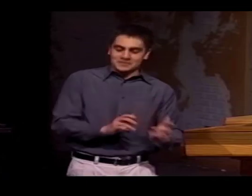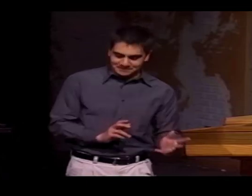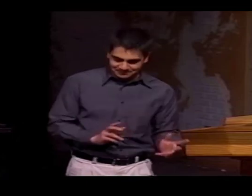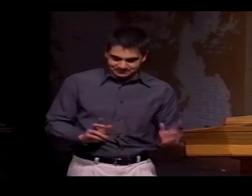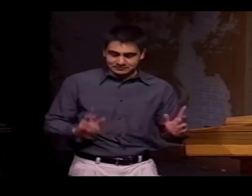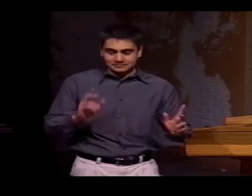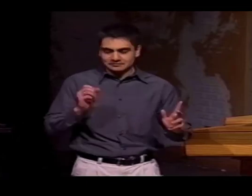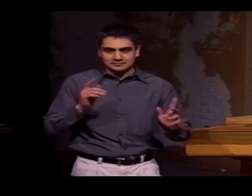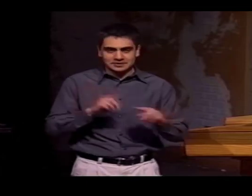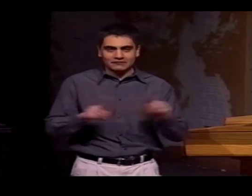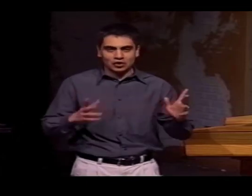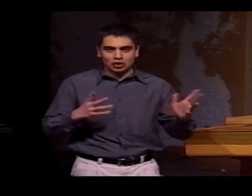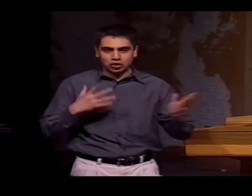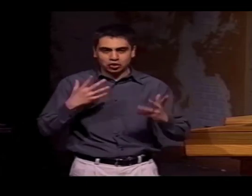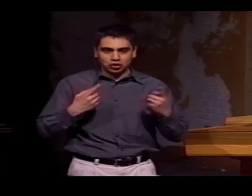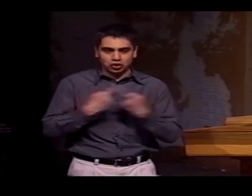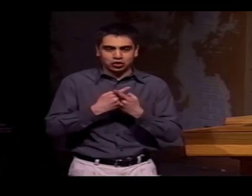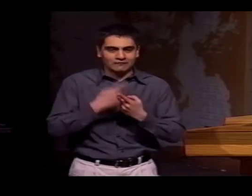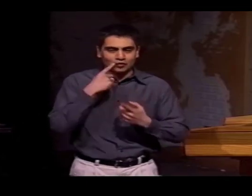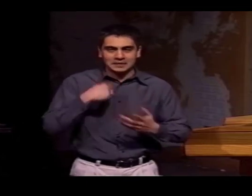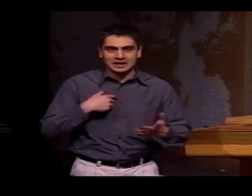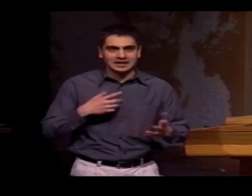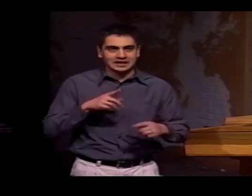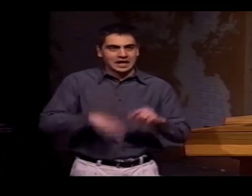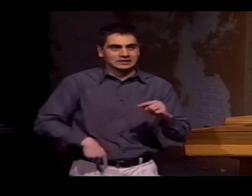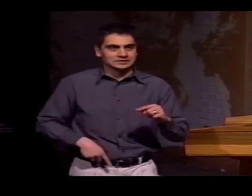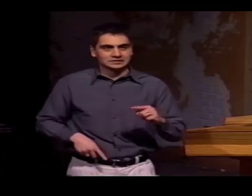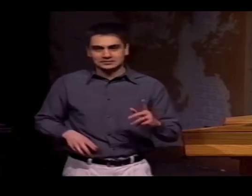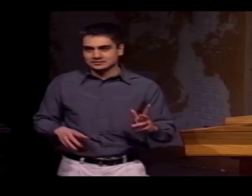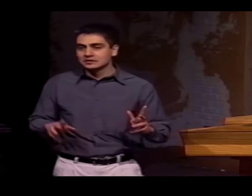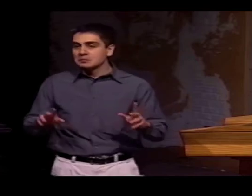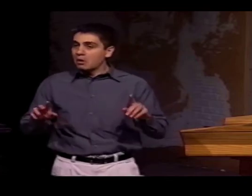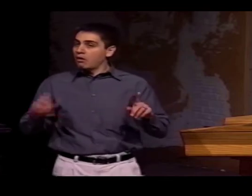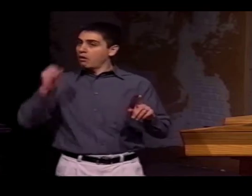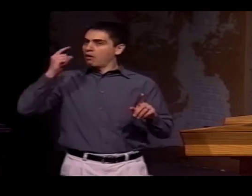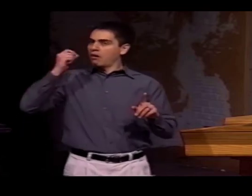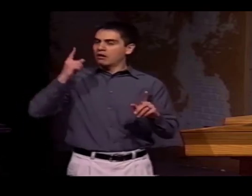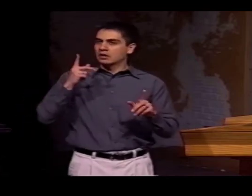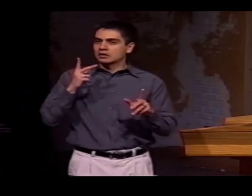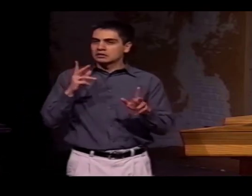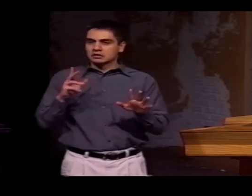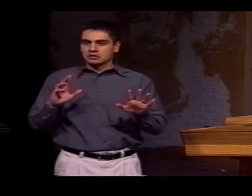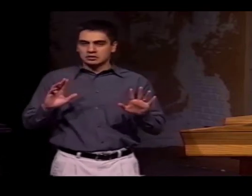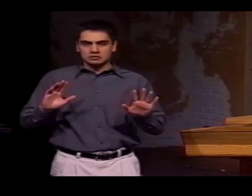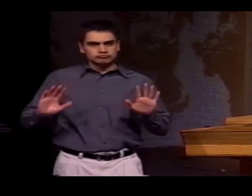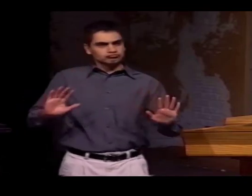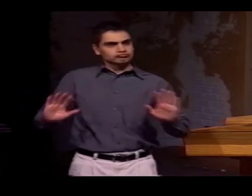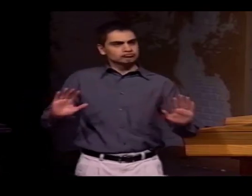NOW MANUAL WITH THE AMERICAN SIGN, WHICH IS REALLY TOUGH FOR ME TO DO. I CAN'T DO IT THIS WAY.